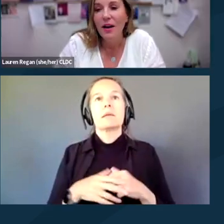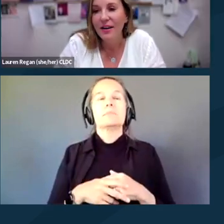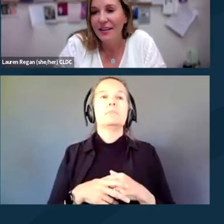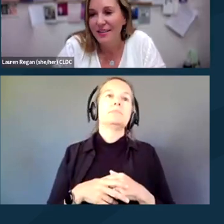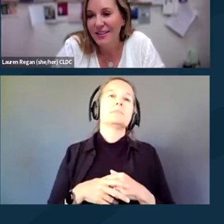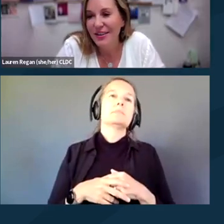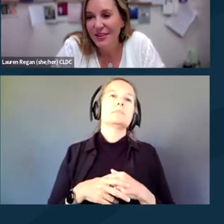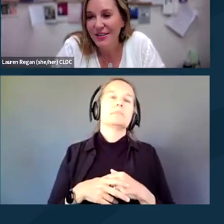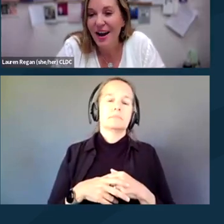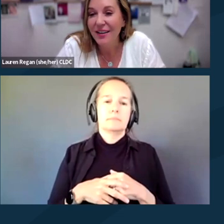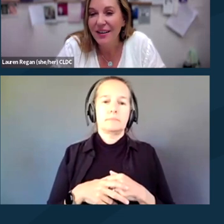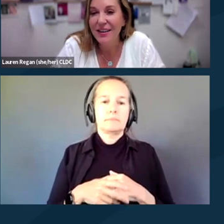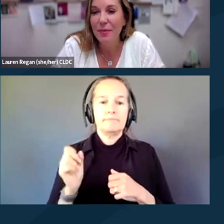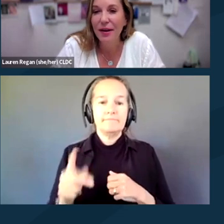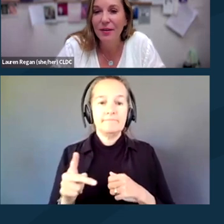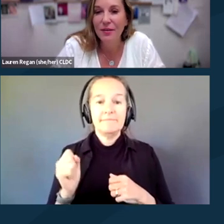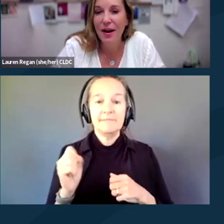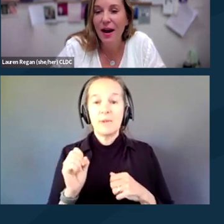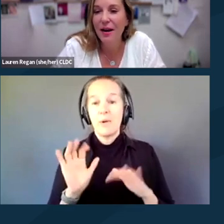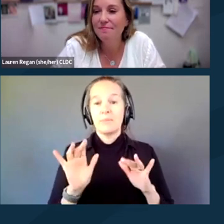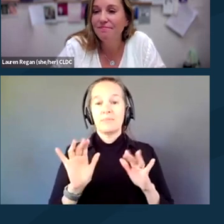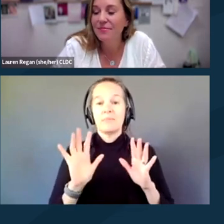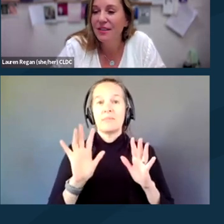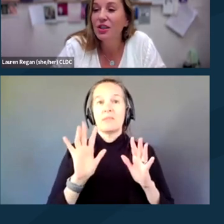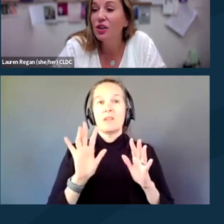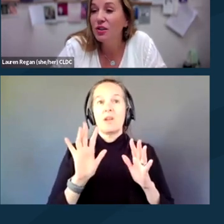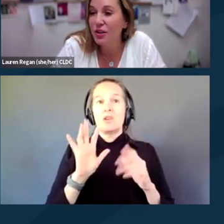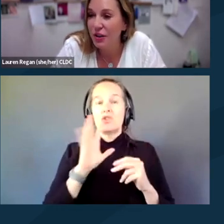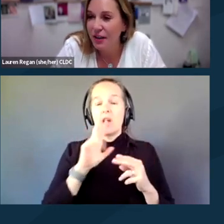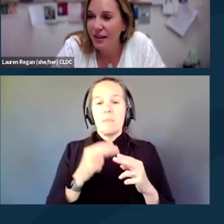All right, so talking about digital security